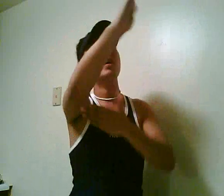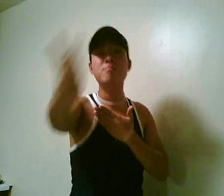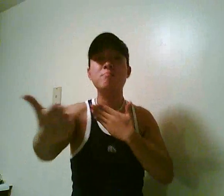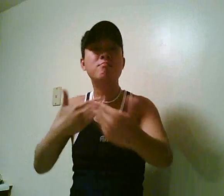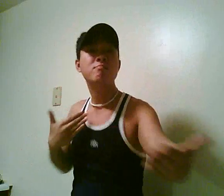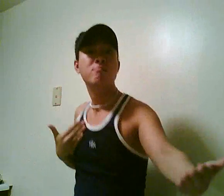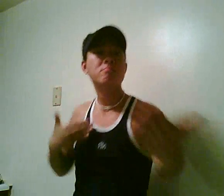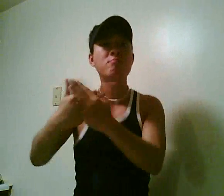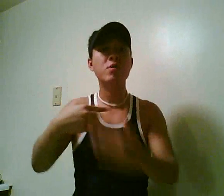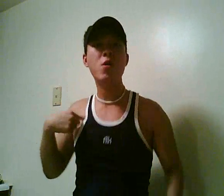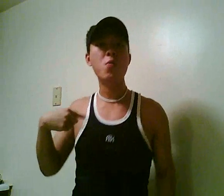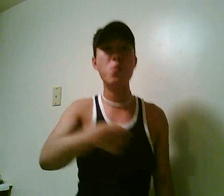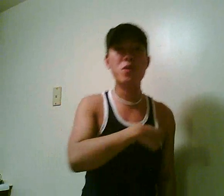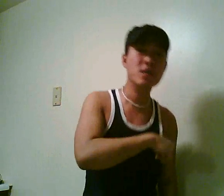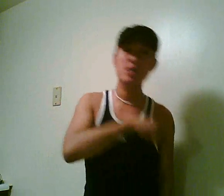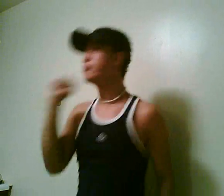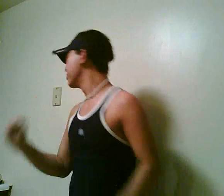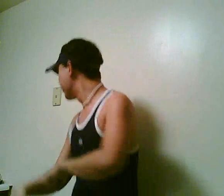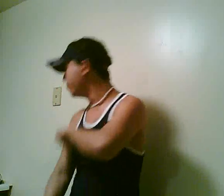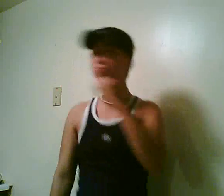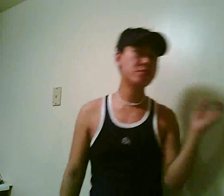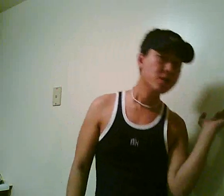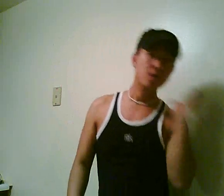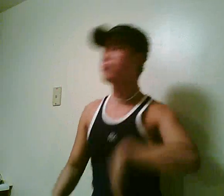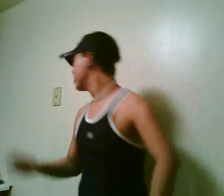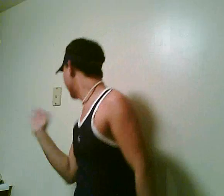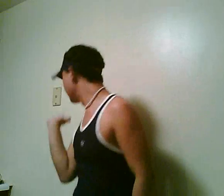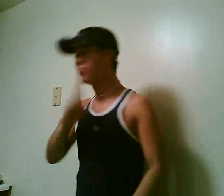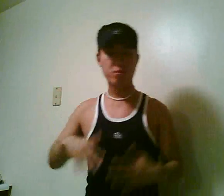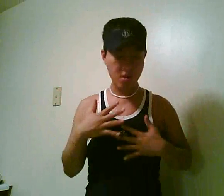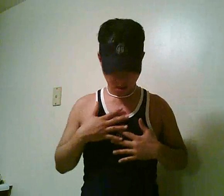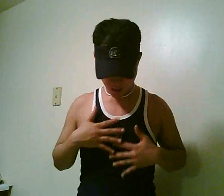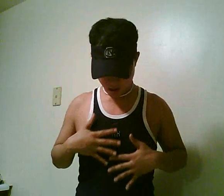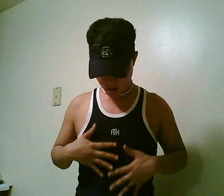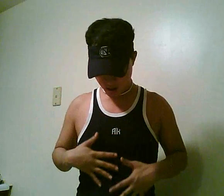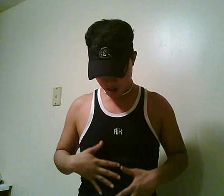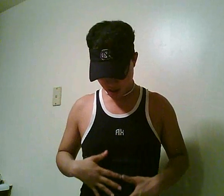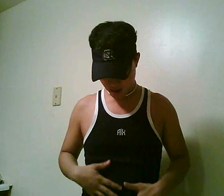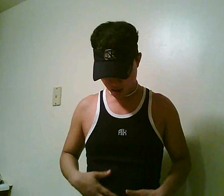even though we get frustrated and slapped in the face again and again! We become down-hearted,